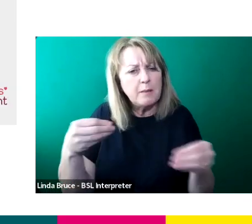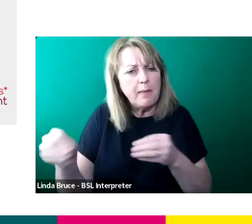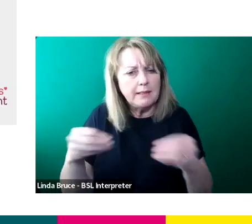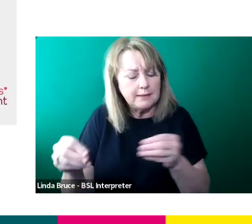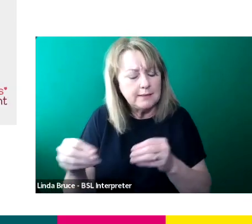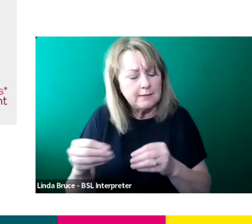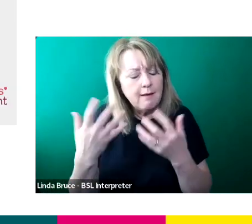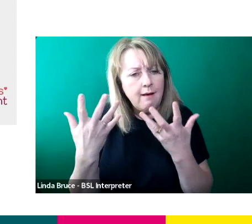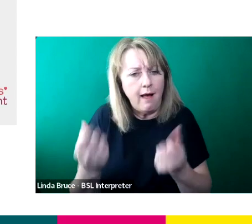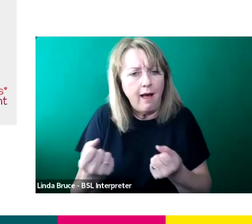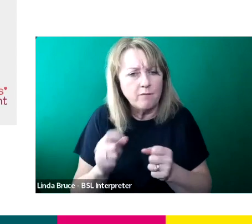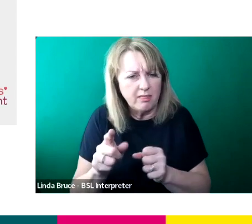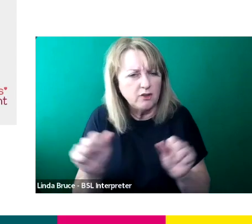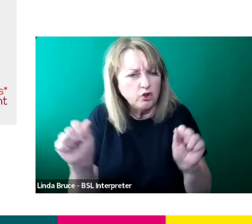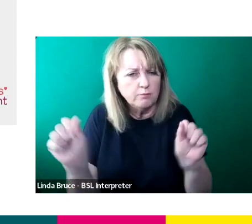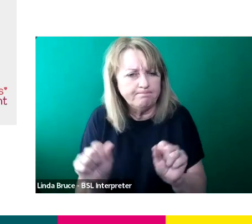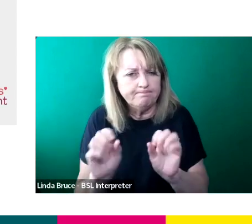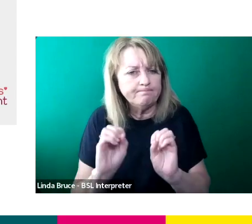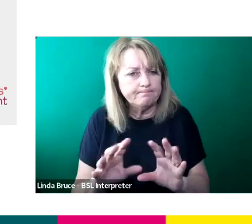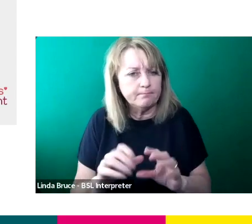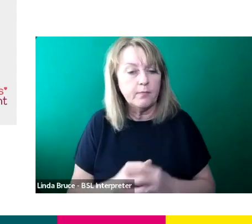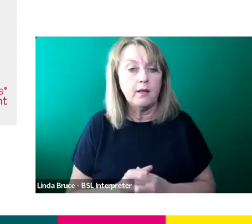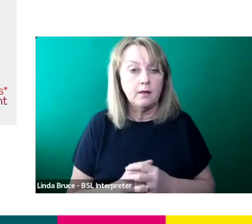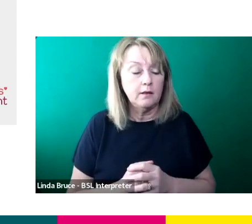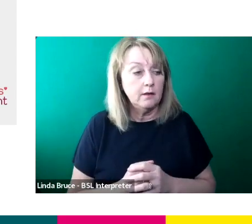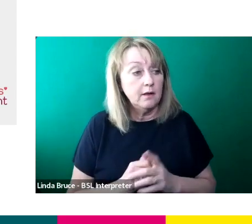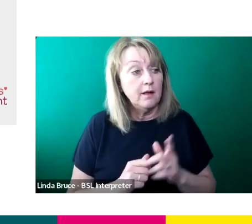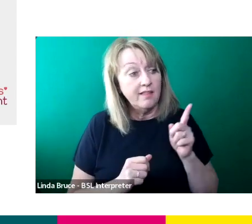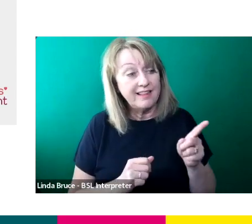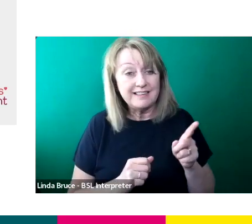So that's it in a nutshell. And this is our production management route as well.